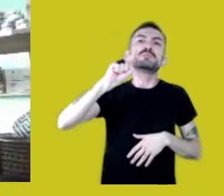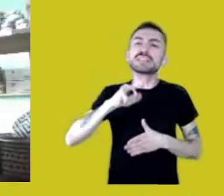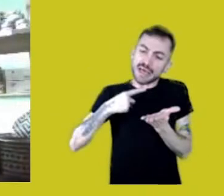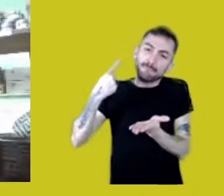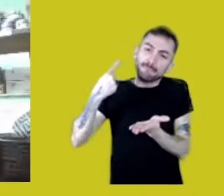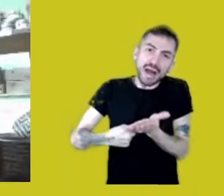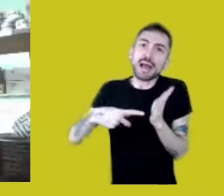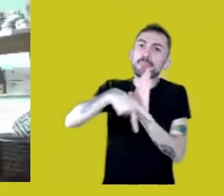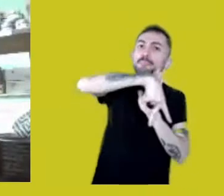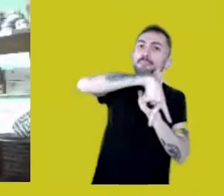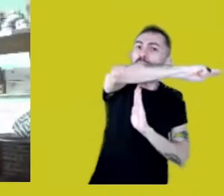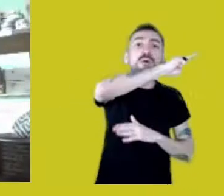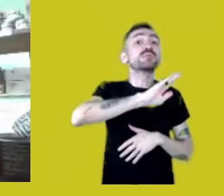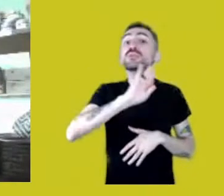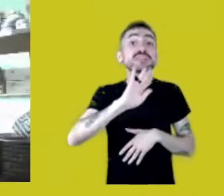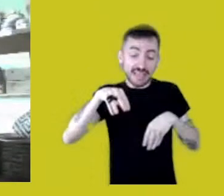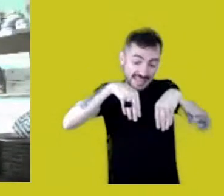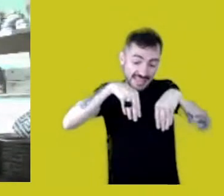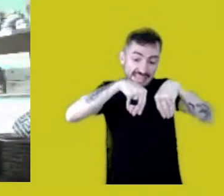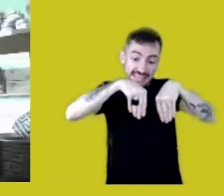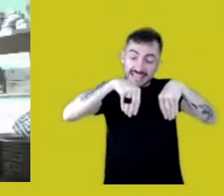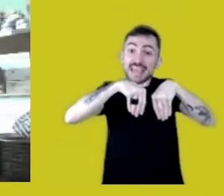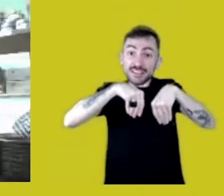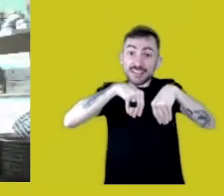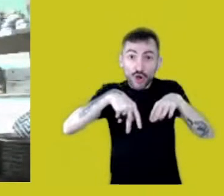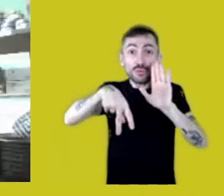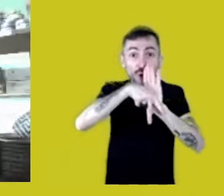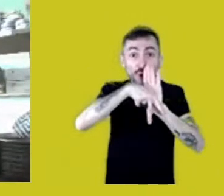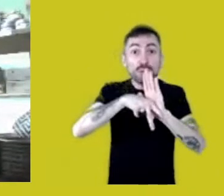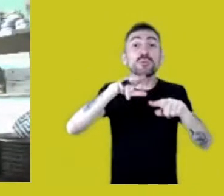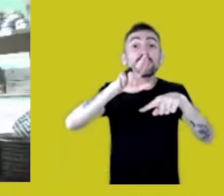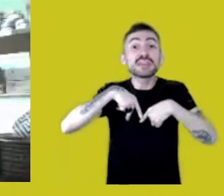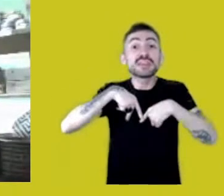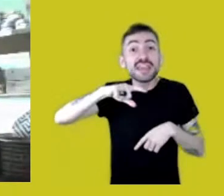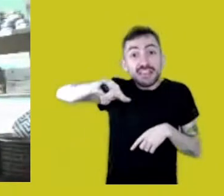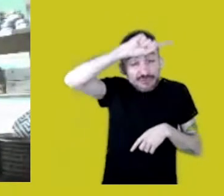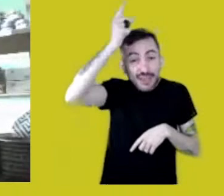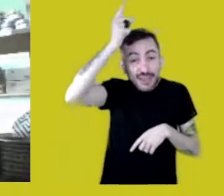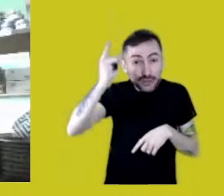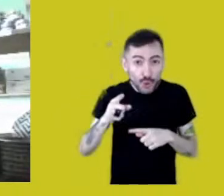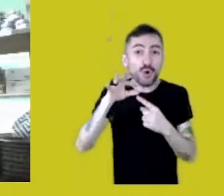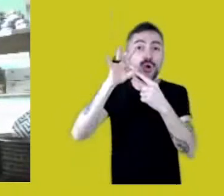isn’t created by the Constitution, it pre-exists Brazil itself,